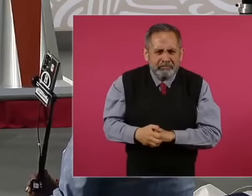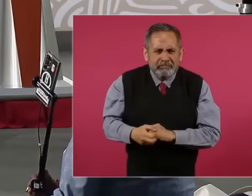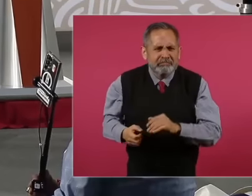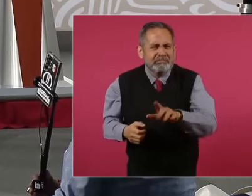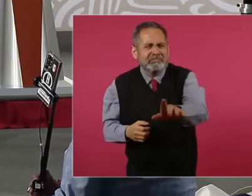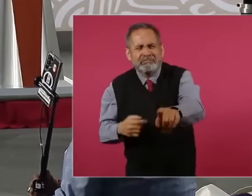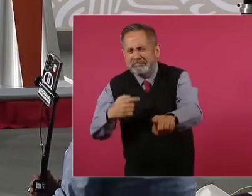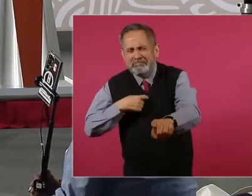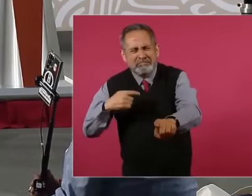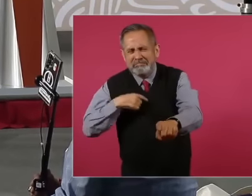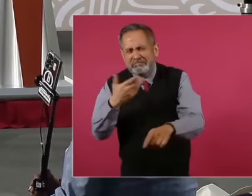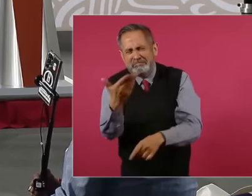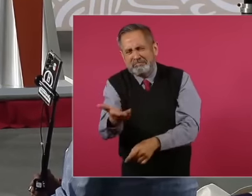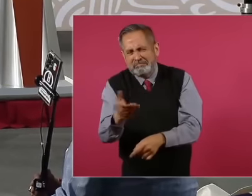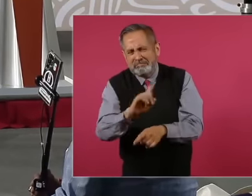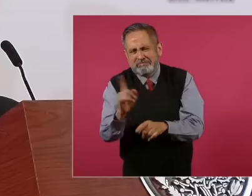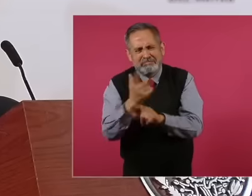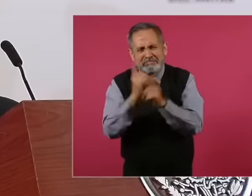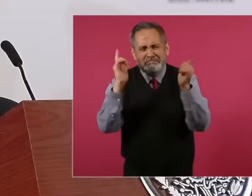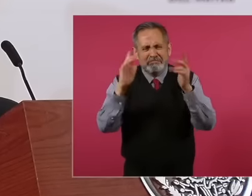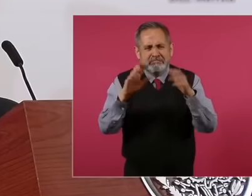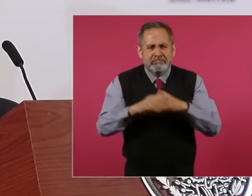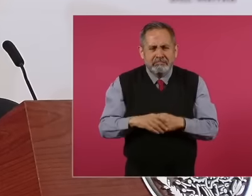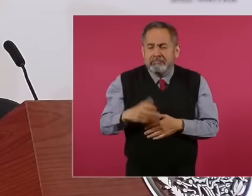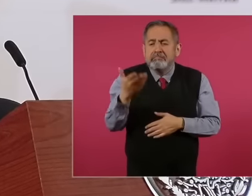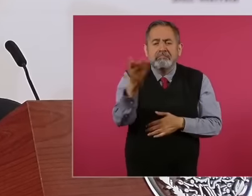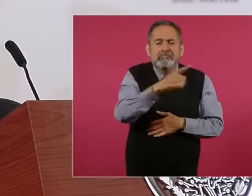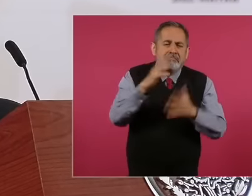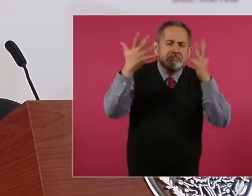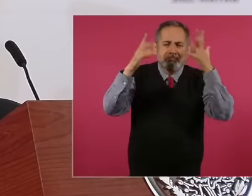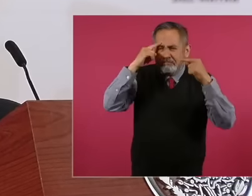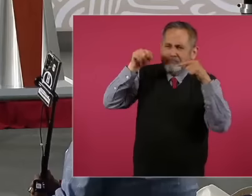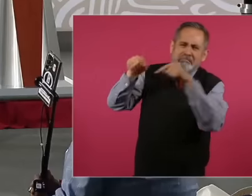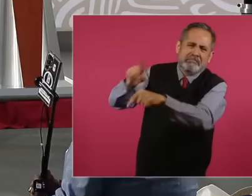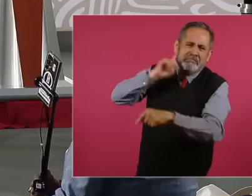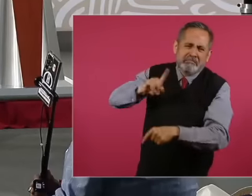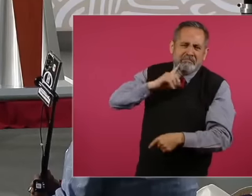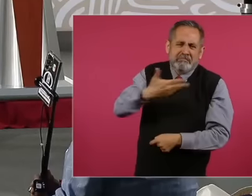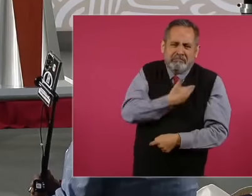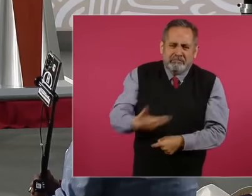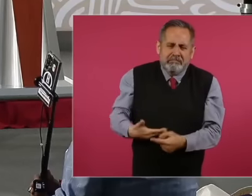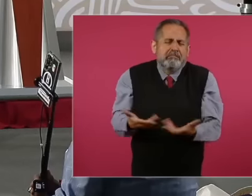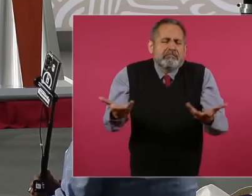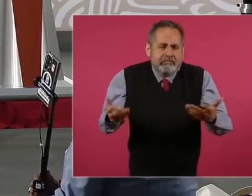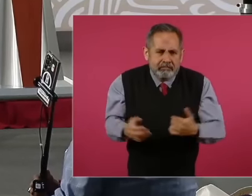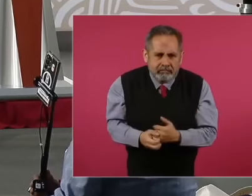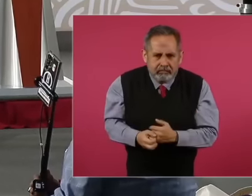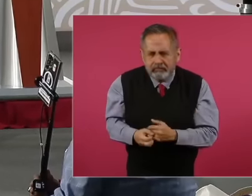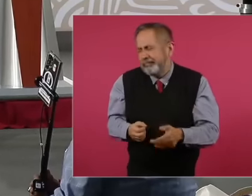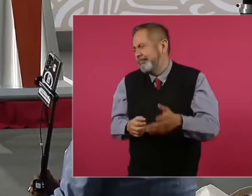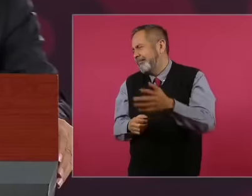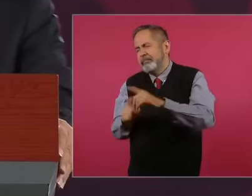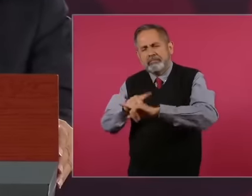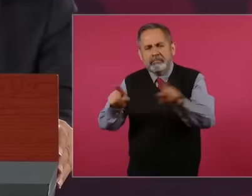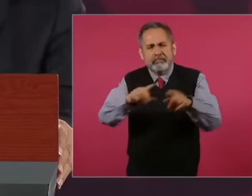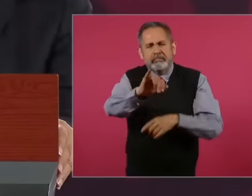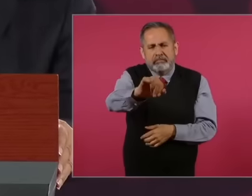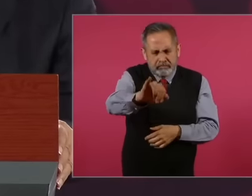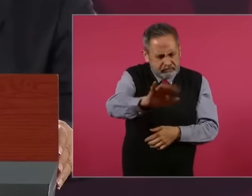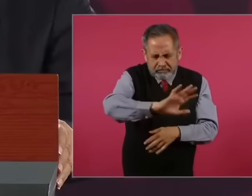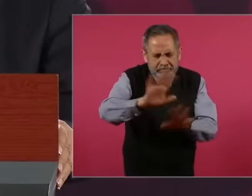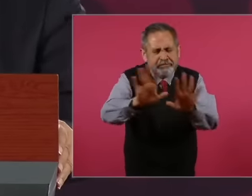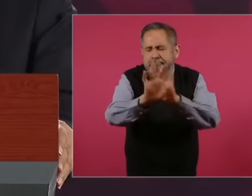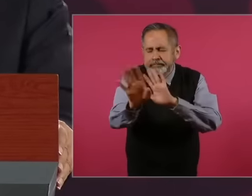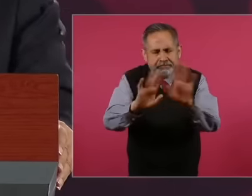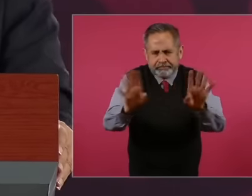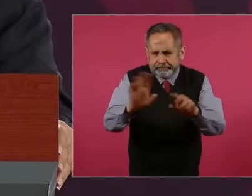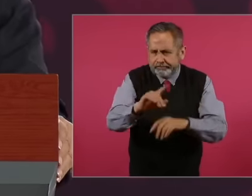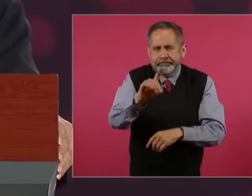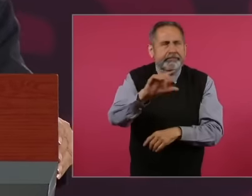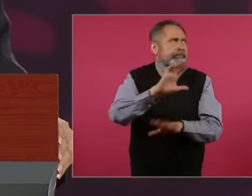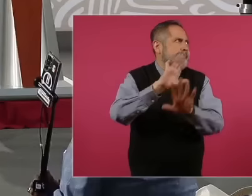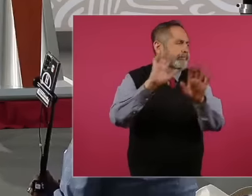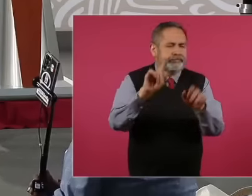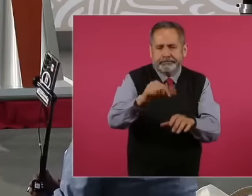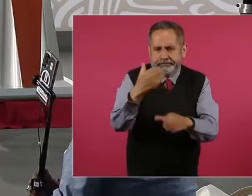mean, but I asked you for an applause for the president, that is, that Ah No, let's see another another applause for the